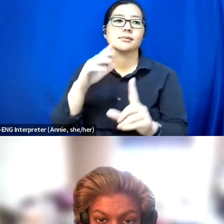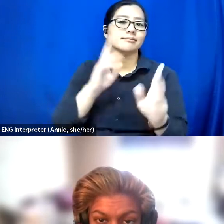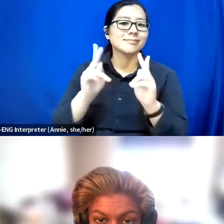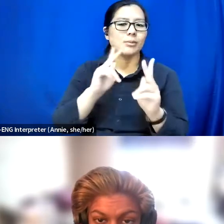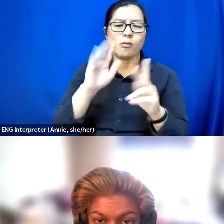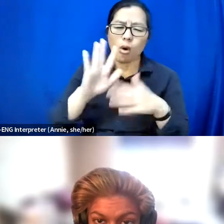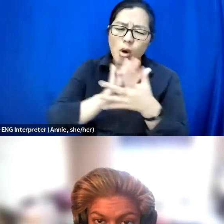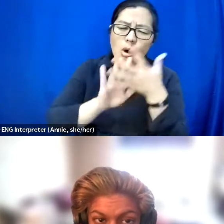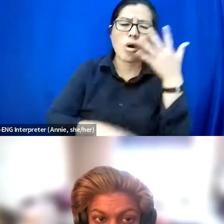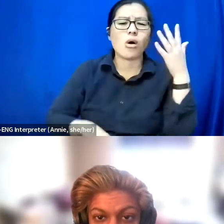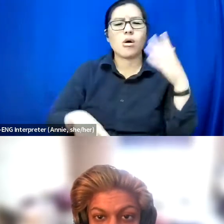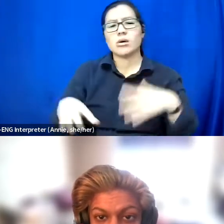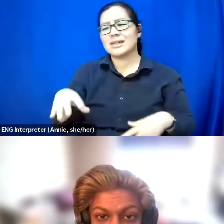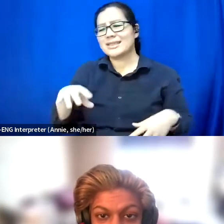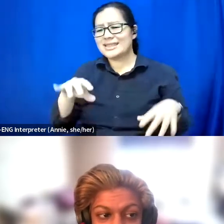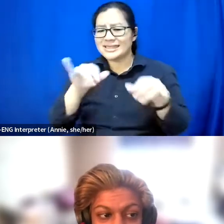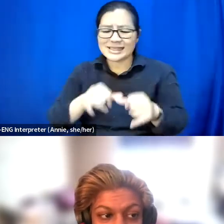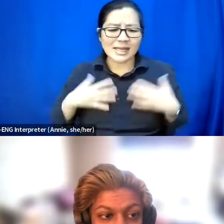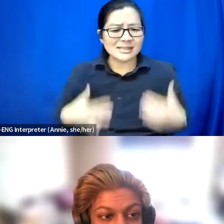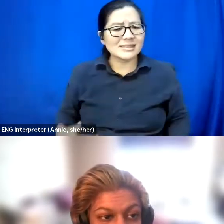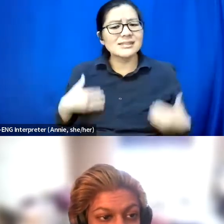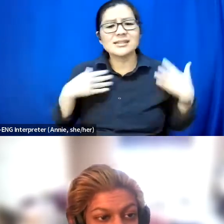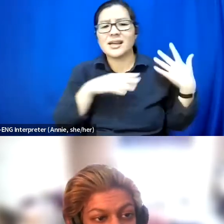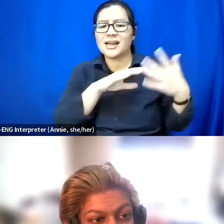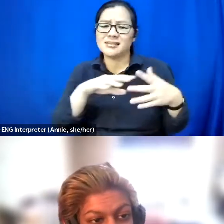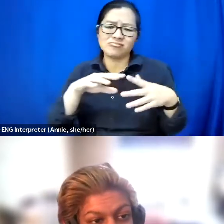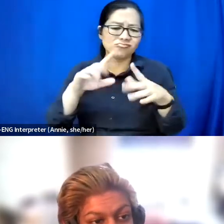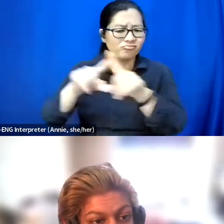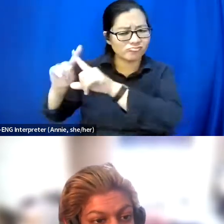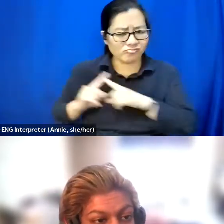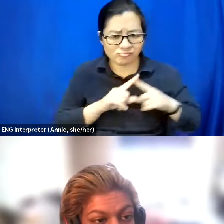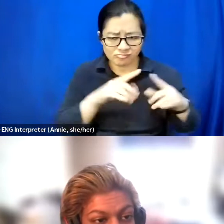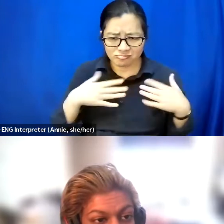And I'll pass it to either of the panelists who want to give their description